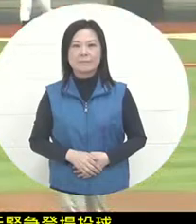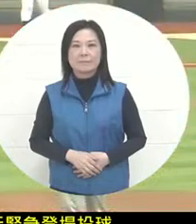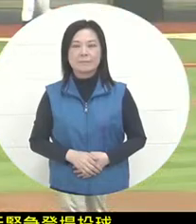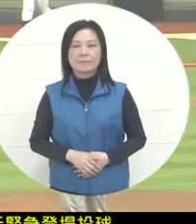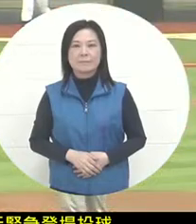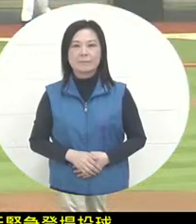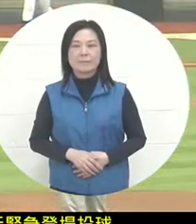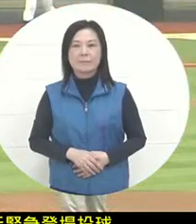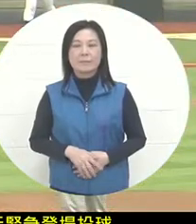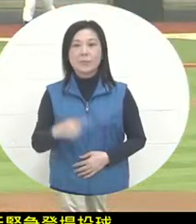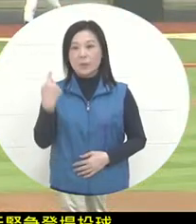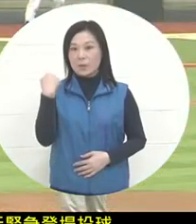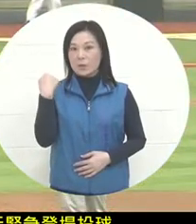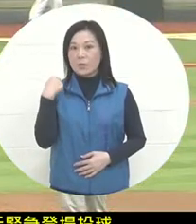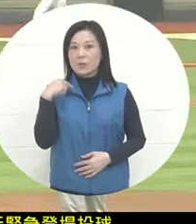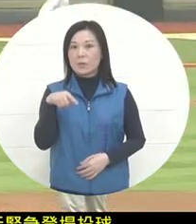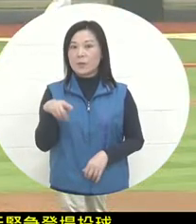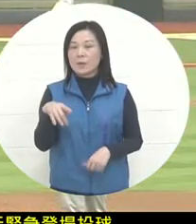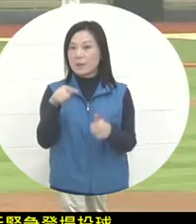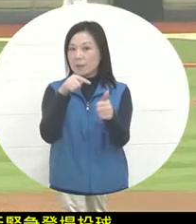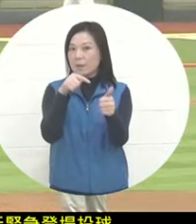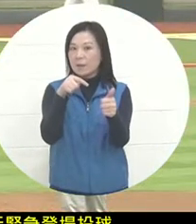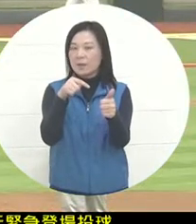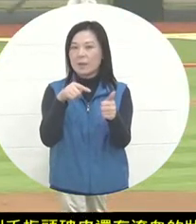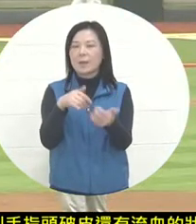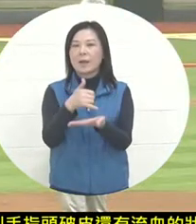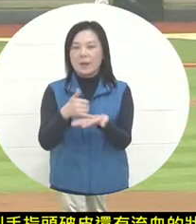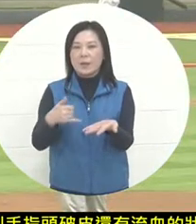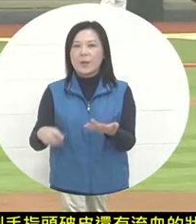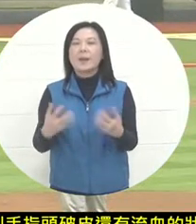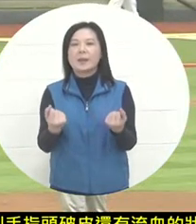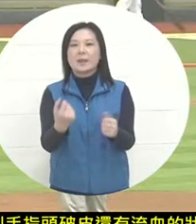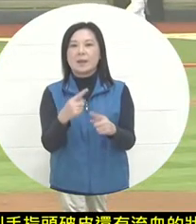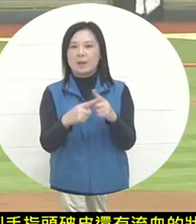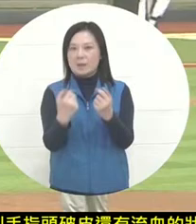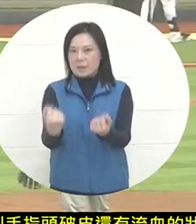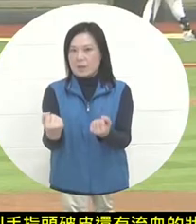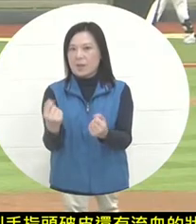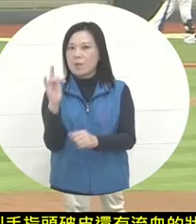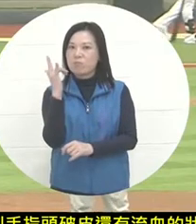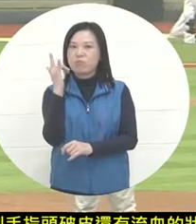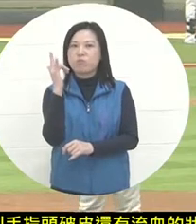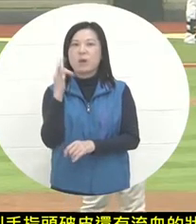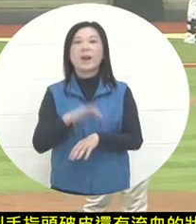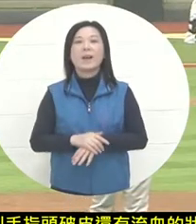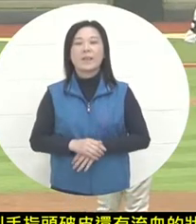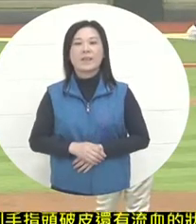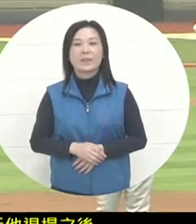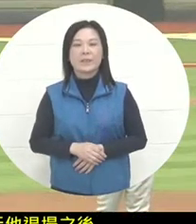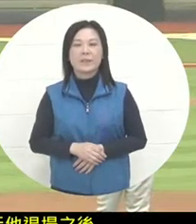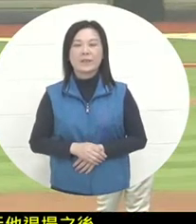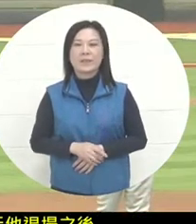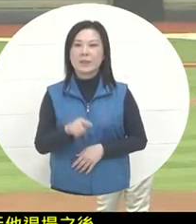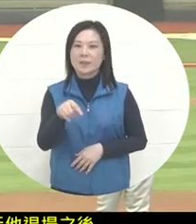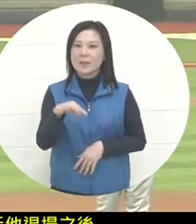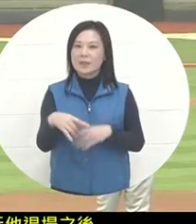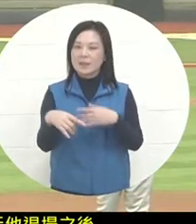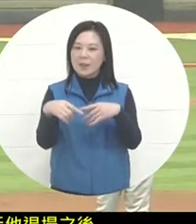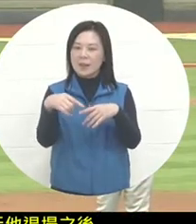, but after he left the game yesterday, he actually stayed on the court to do the back of his hands. It seems that the blood blisters